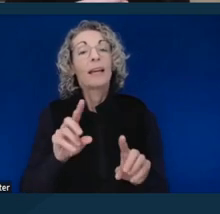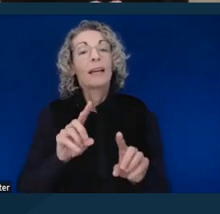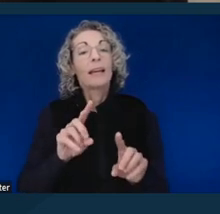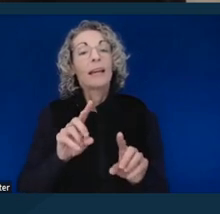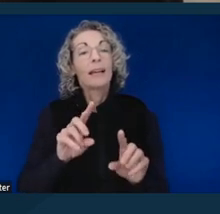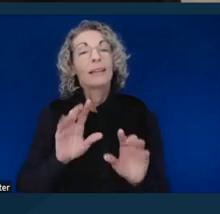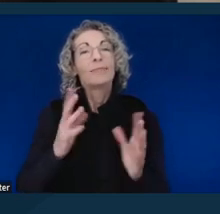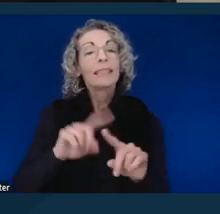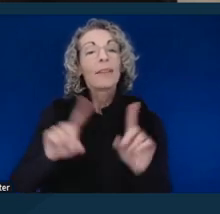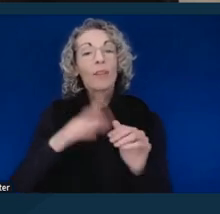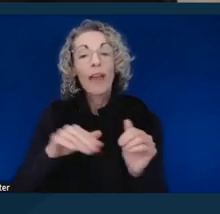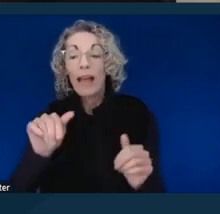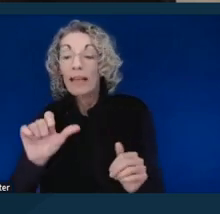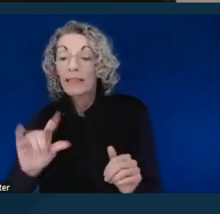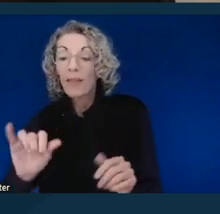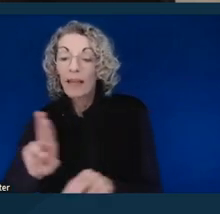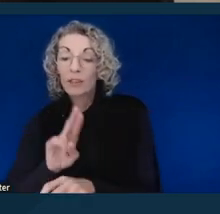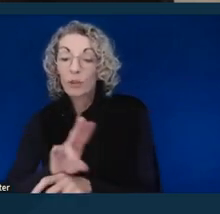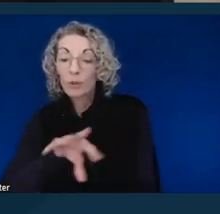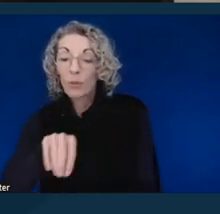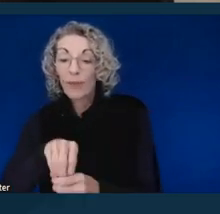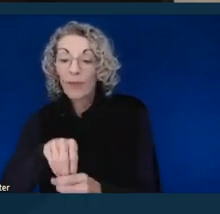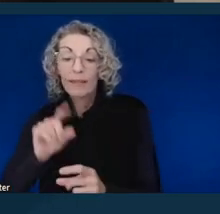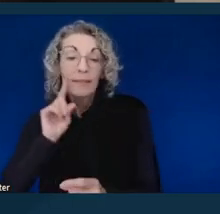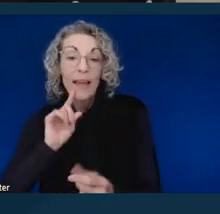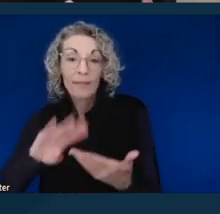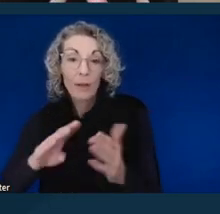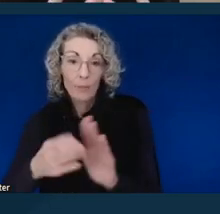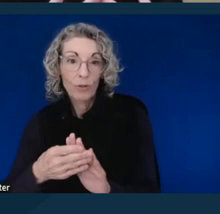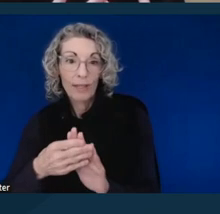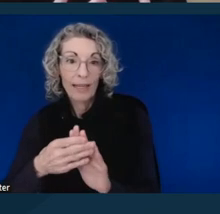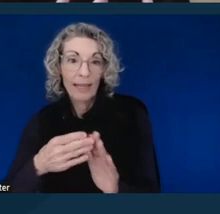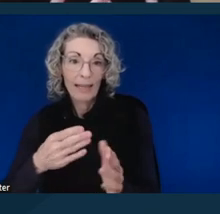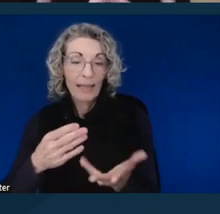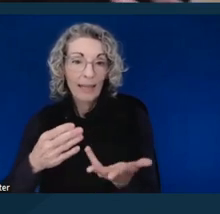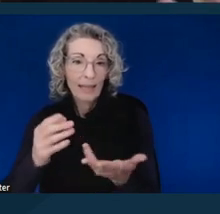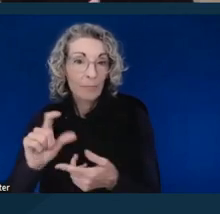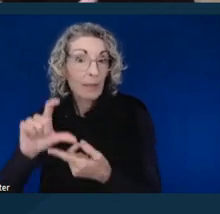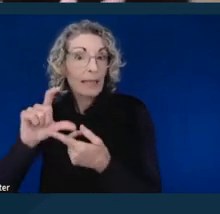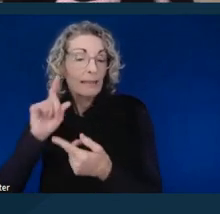used within the deaf community, the uppercase D deaf community. There are different signs,